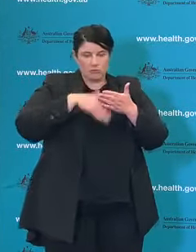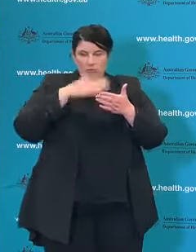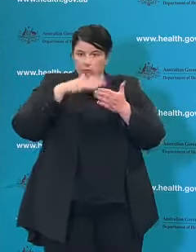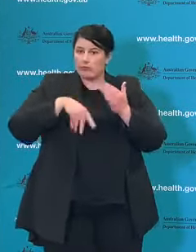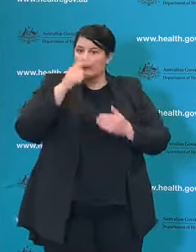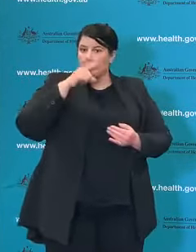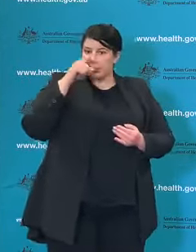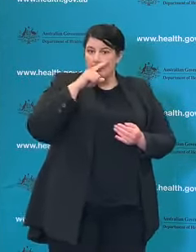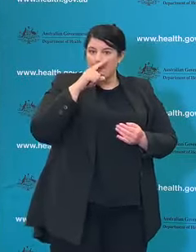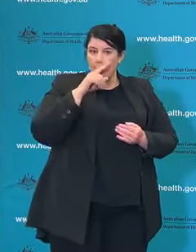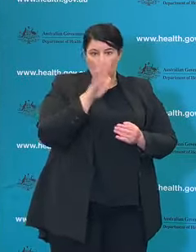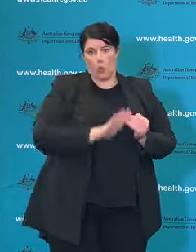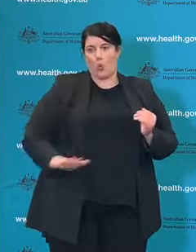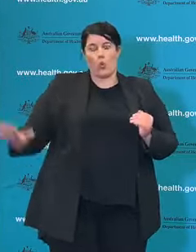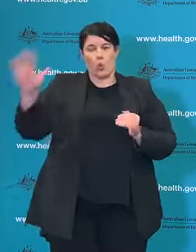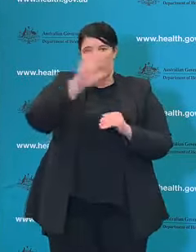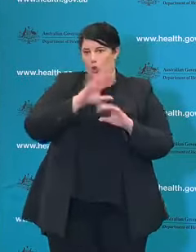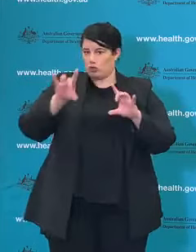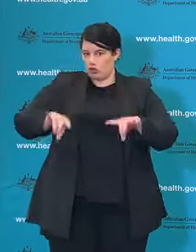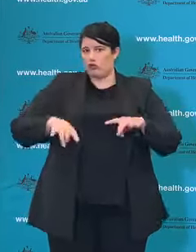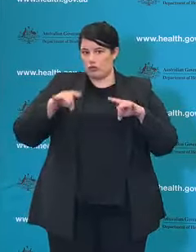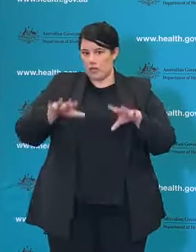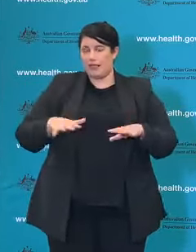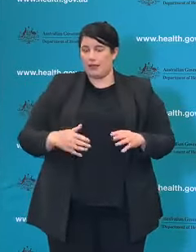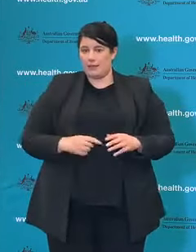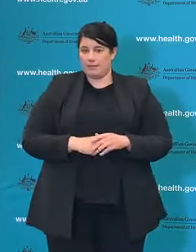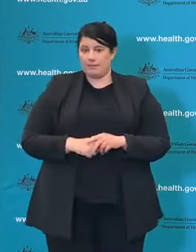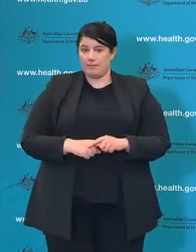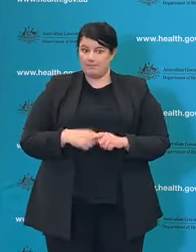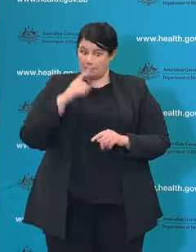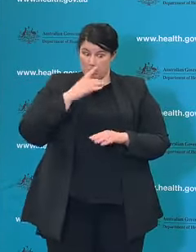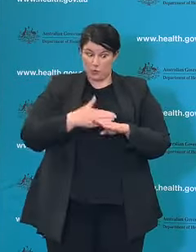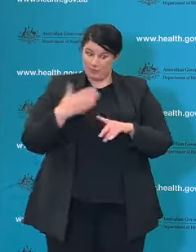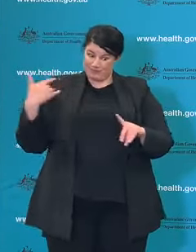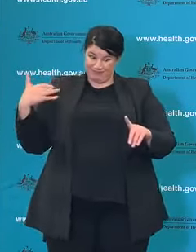across the country. People who have been doing this for decades of their lives.